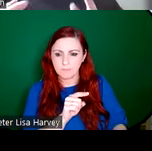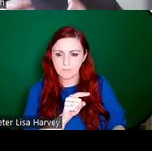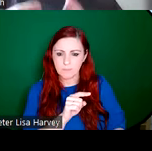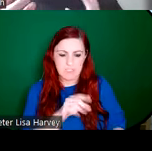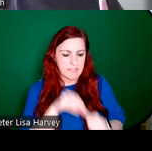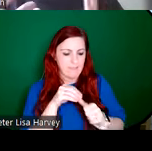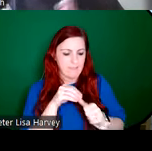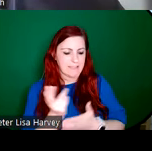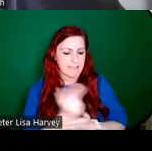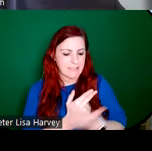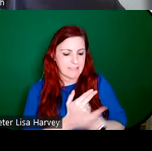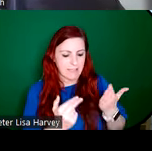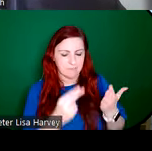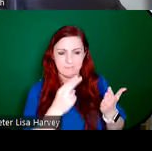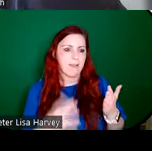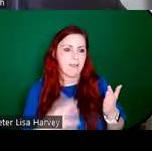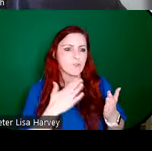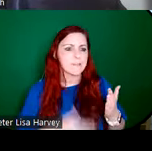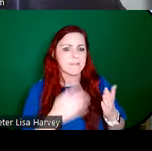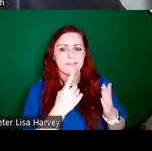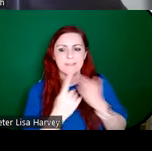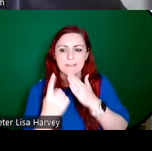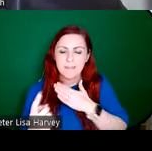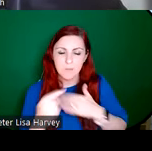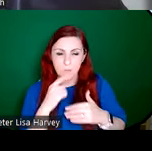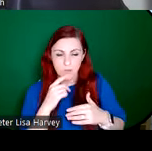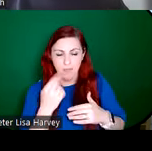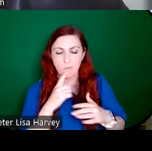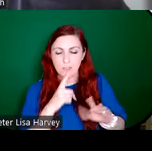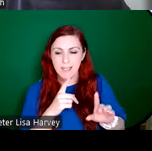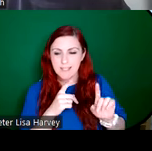individual kind of brooding expression of the saint, which I really love. It was